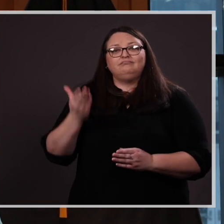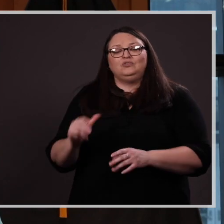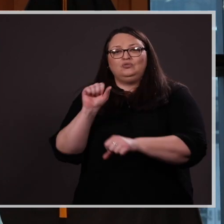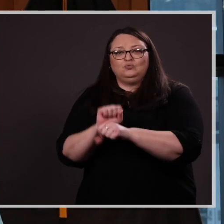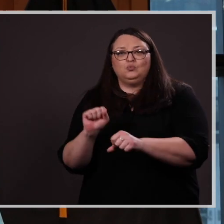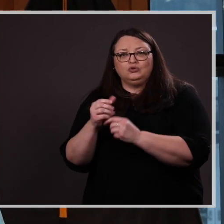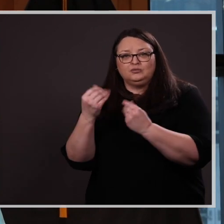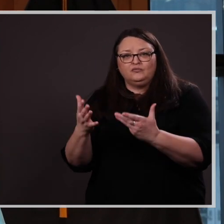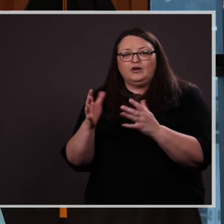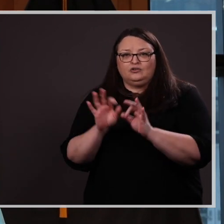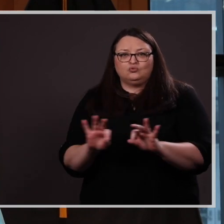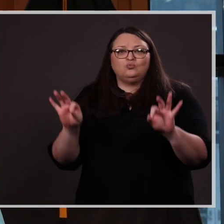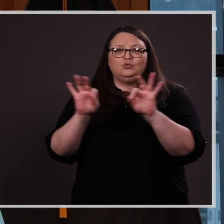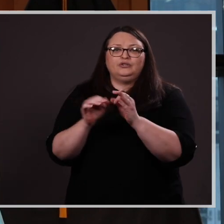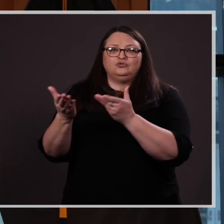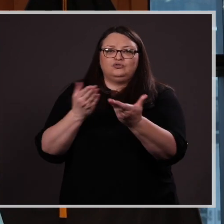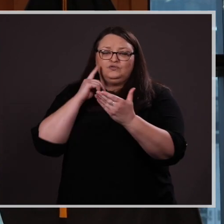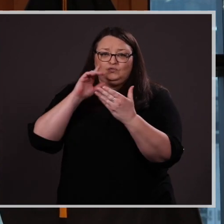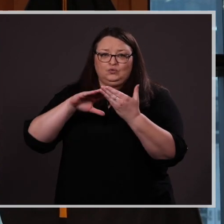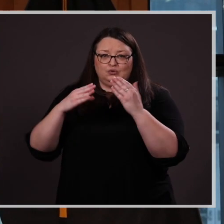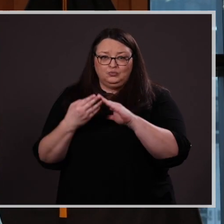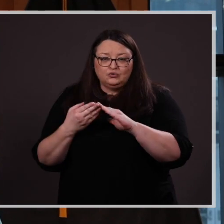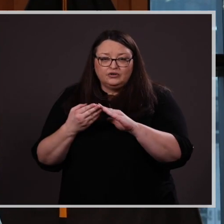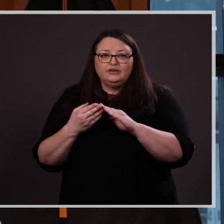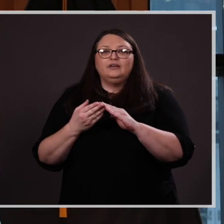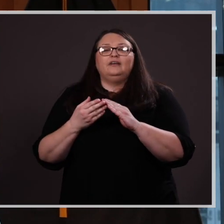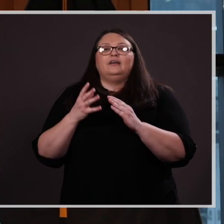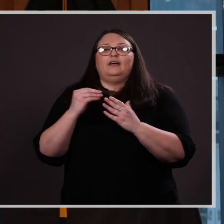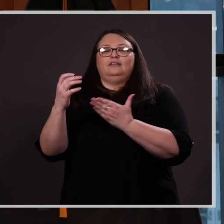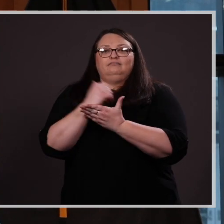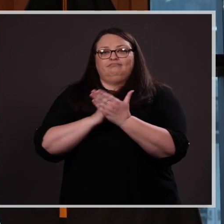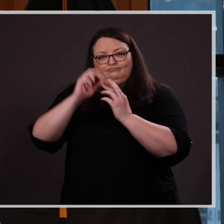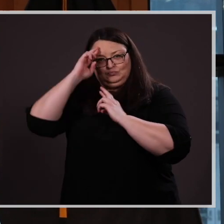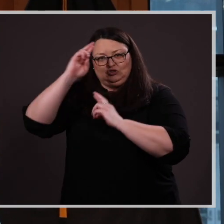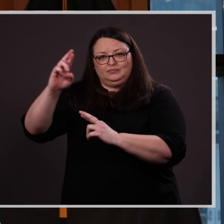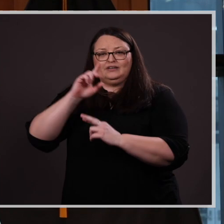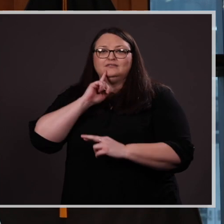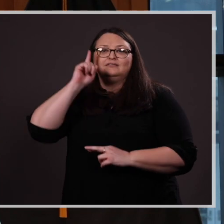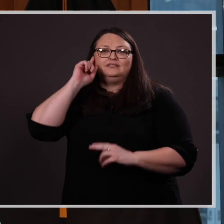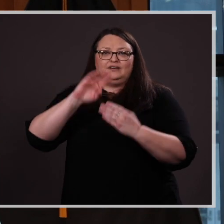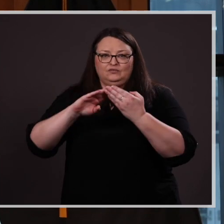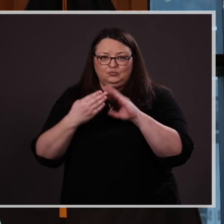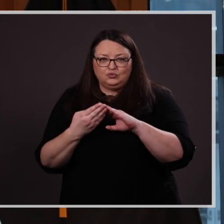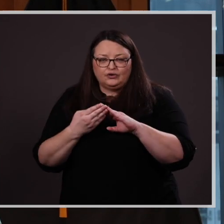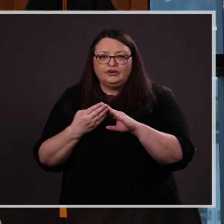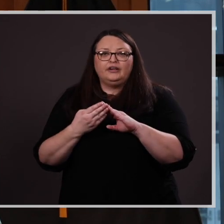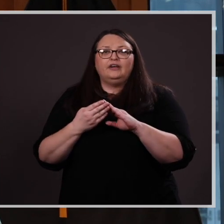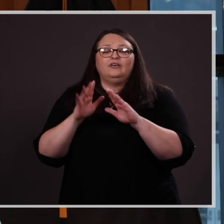worked to provide critical service to the community and gain respect of the Deaf Community,